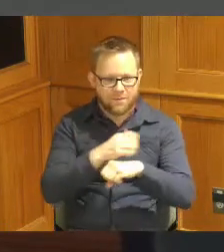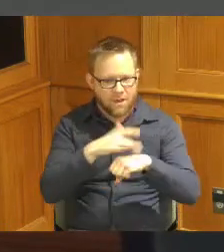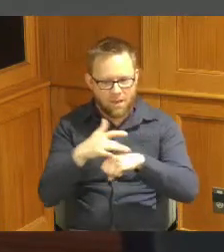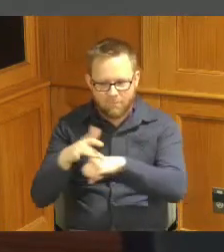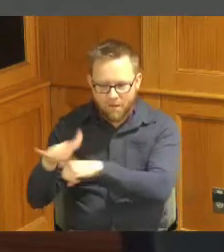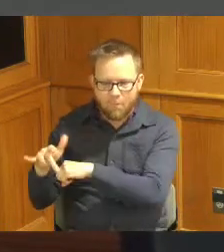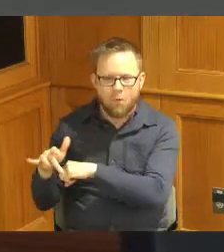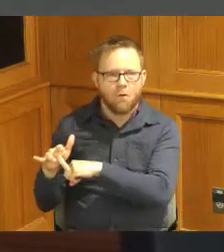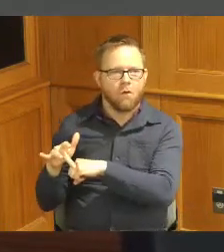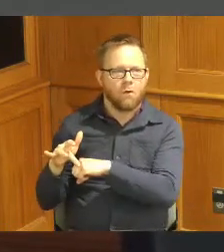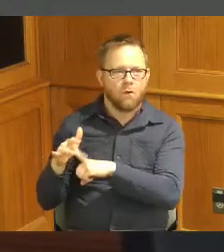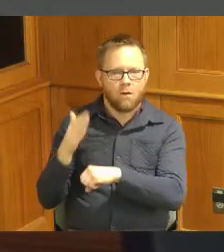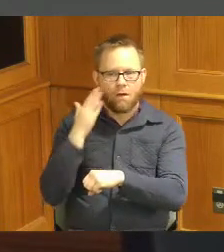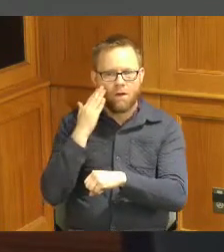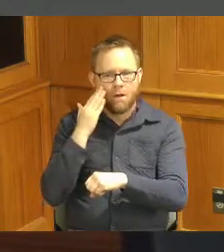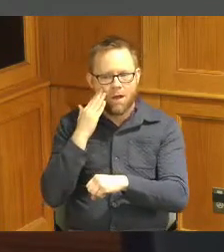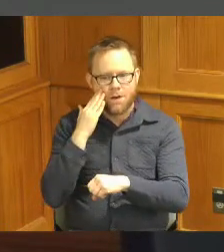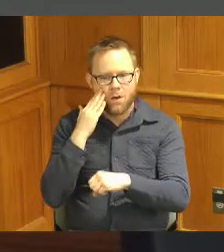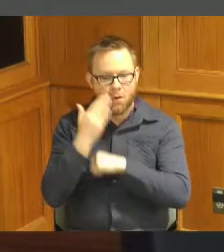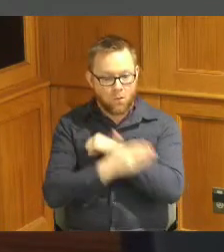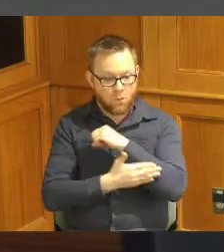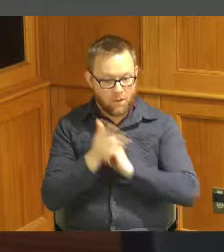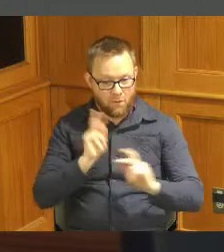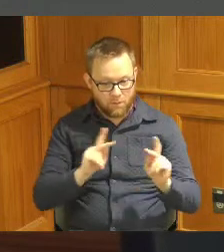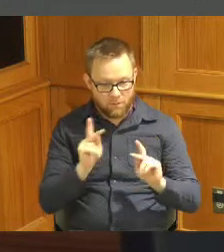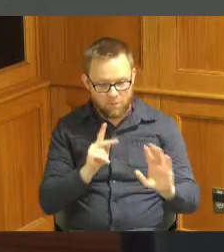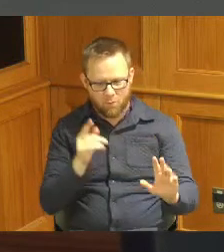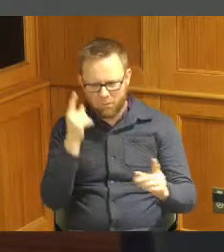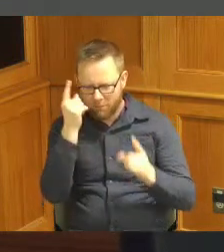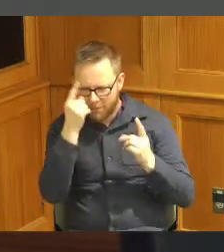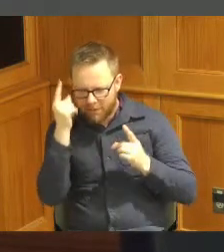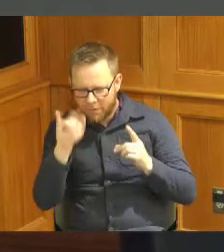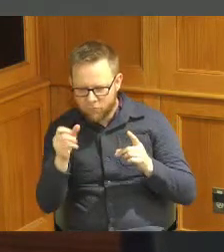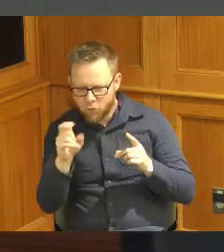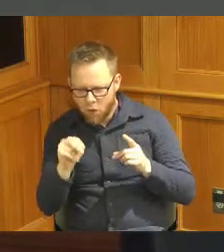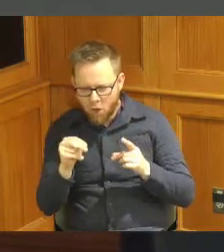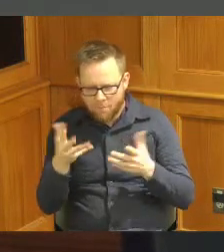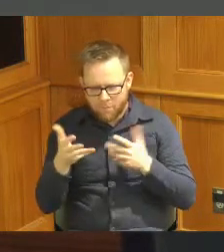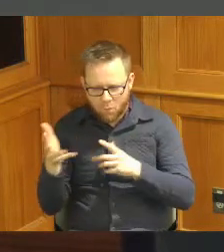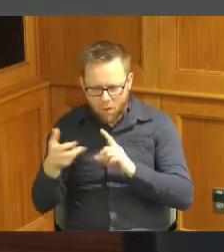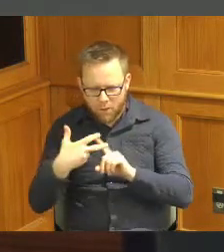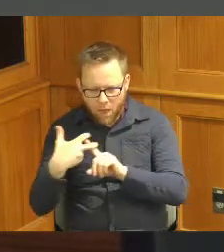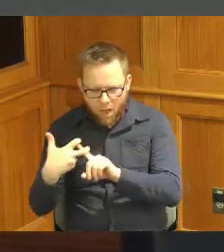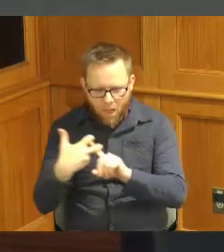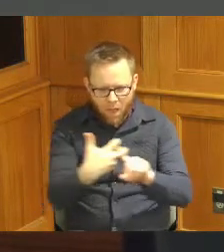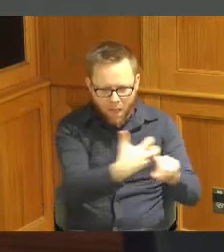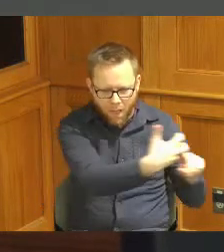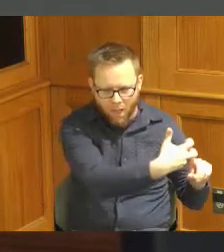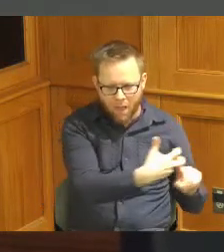know folks in the county were thinking of John for and I know amongst all of our executive leadership